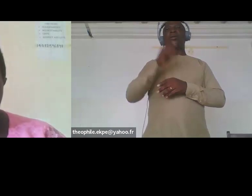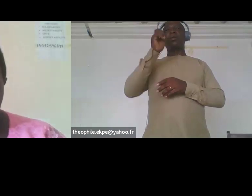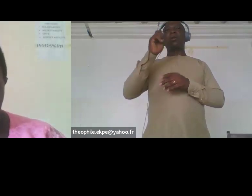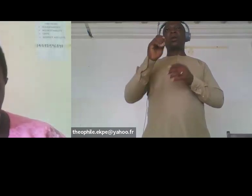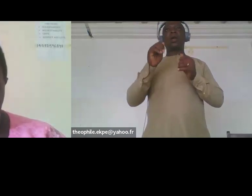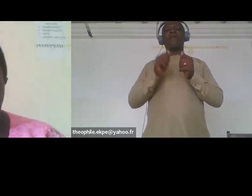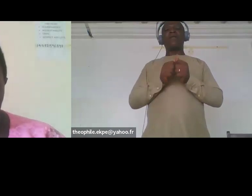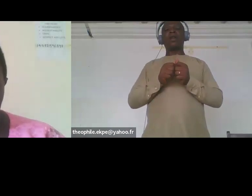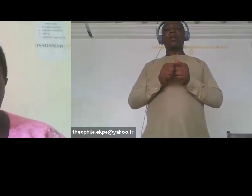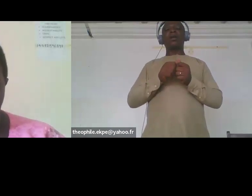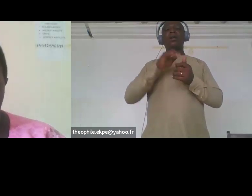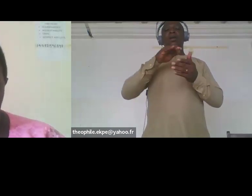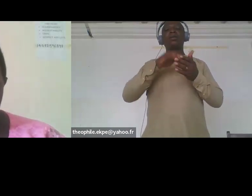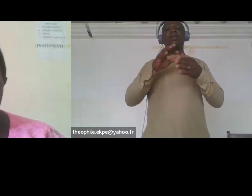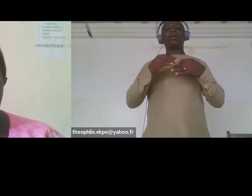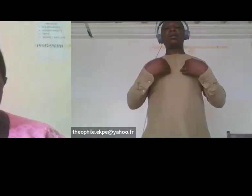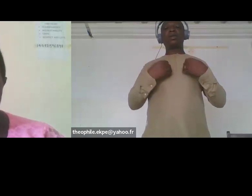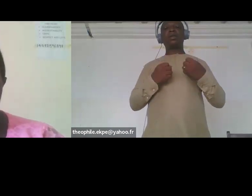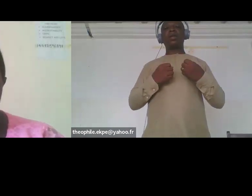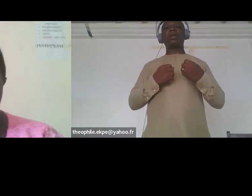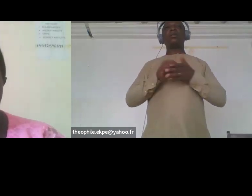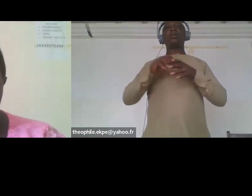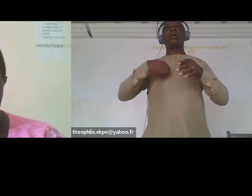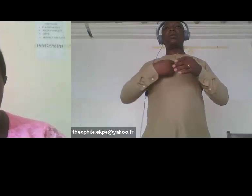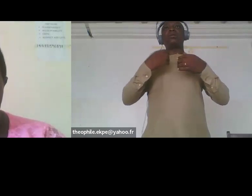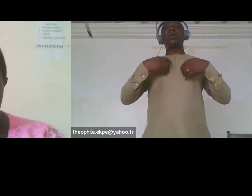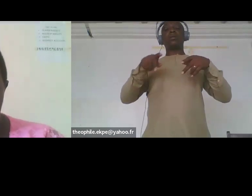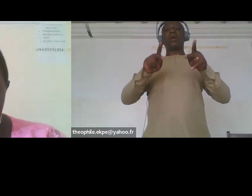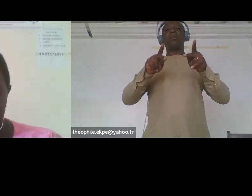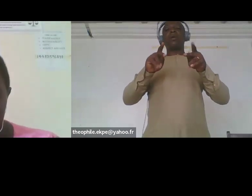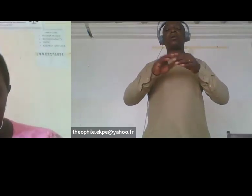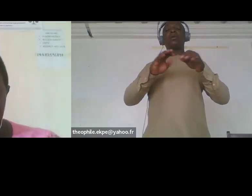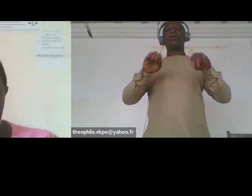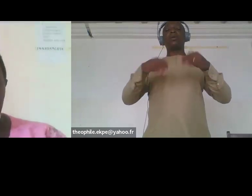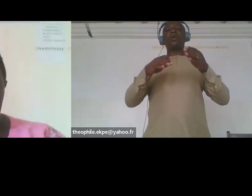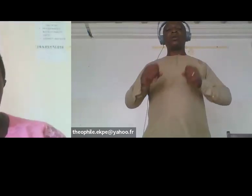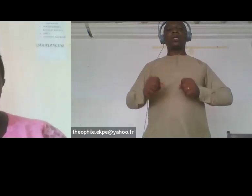strategize the way to influence allocation of budget for an